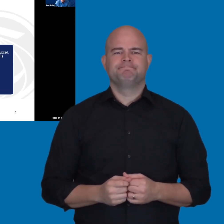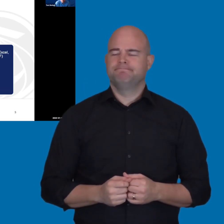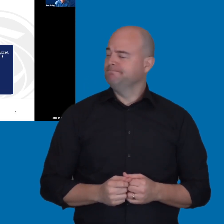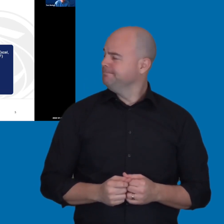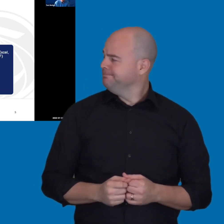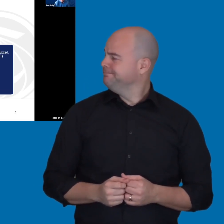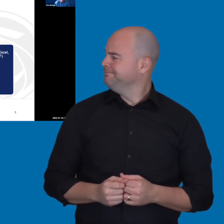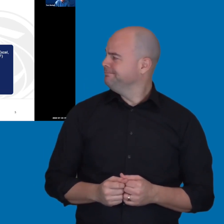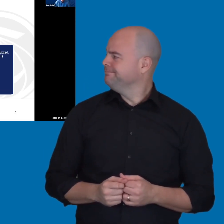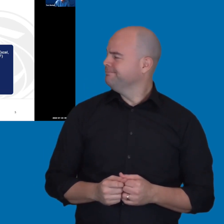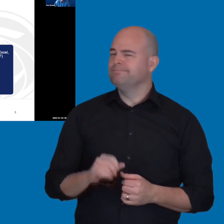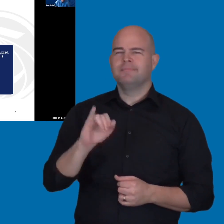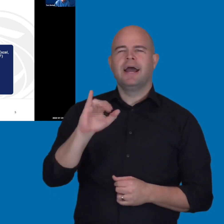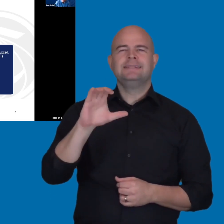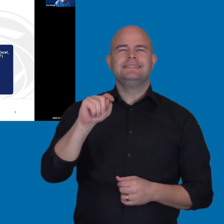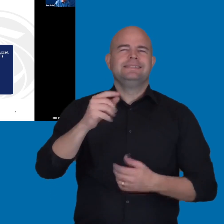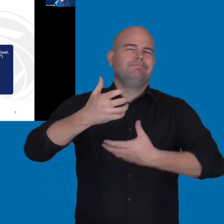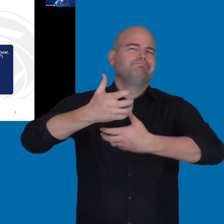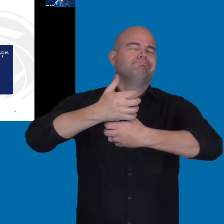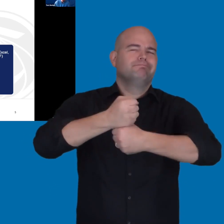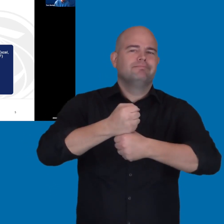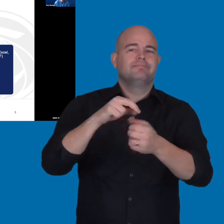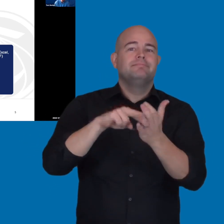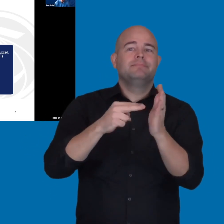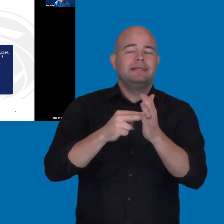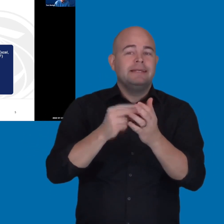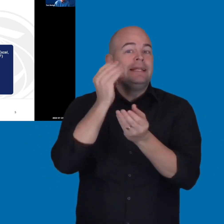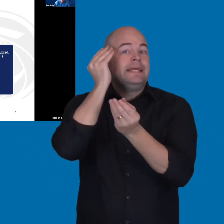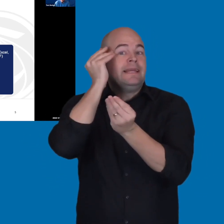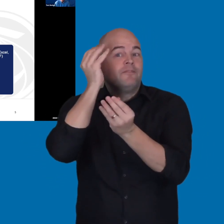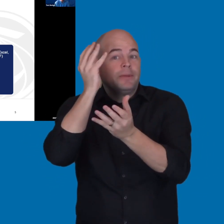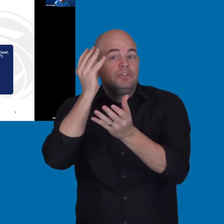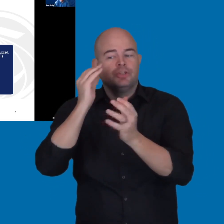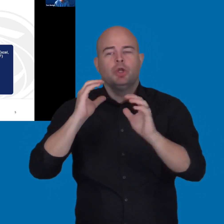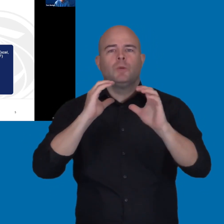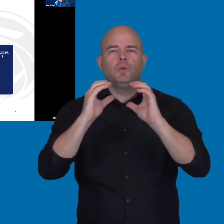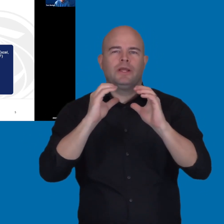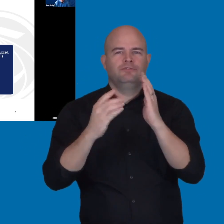We've used this ICT as an acronym for Information and Communication Technologies.